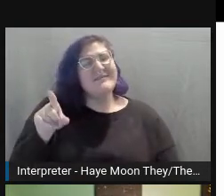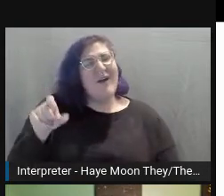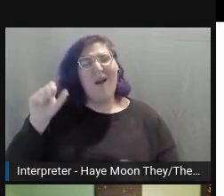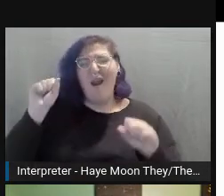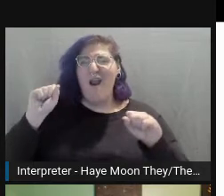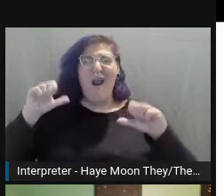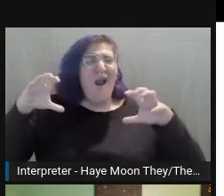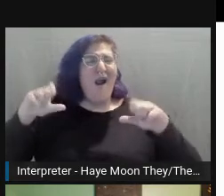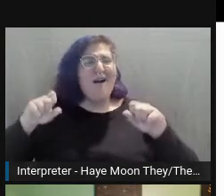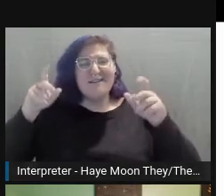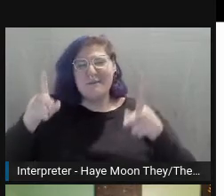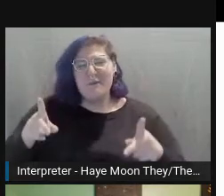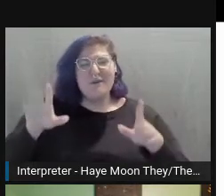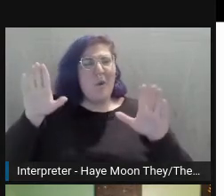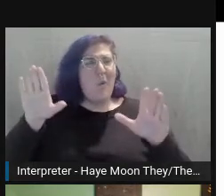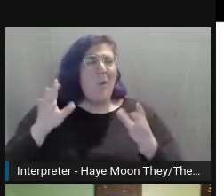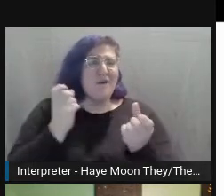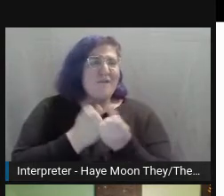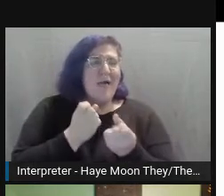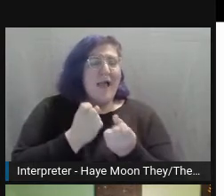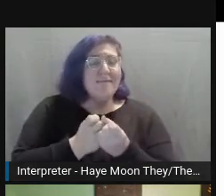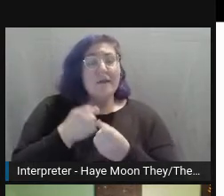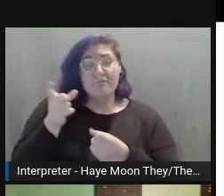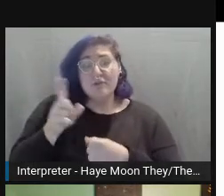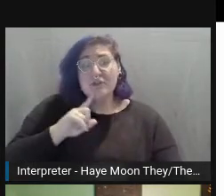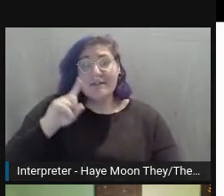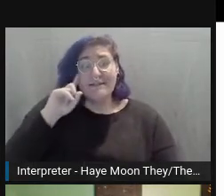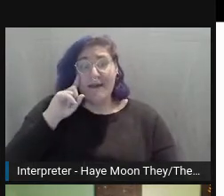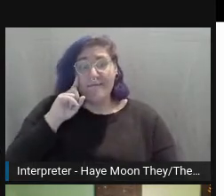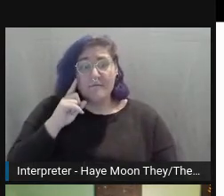She's deaf and she lip reads. She does not know sign language.